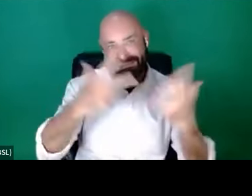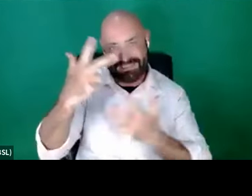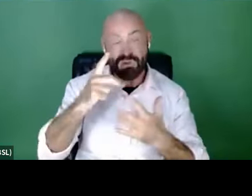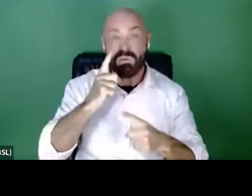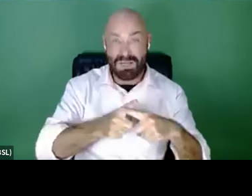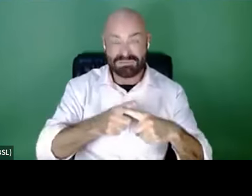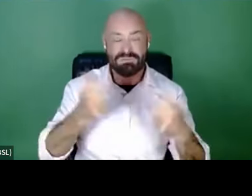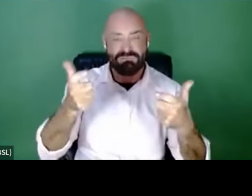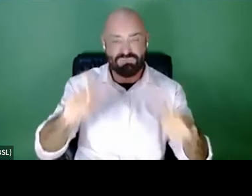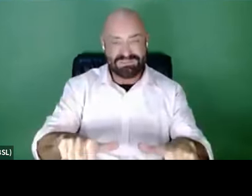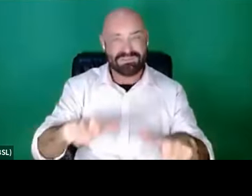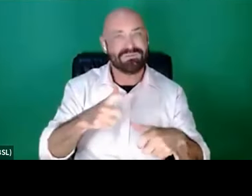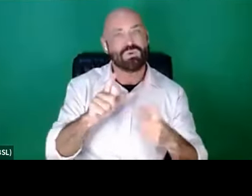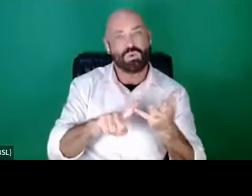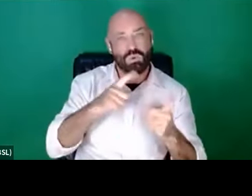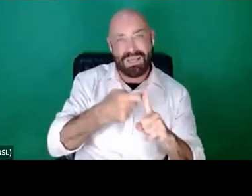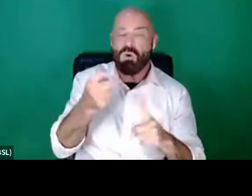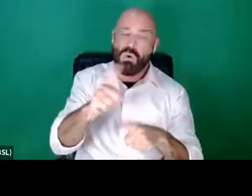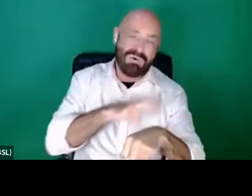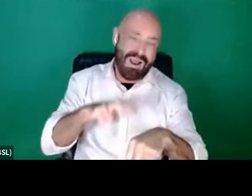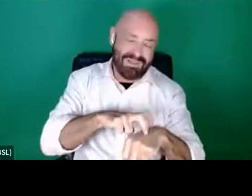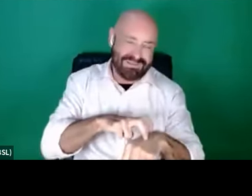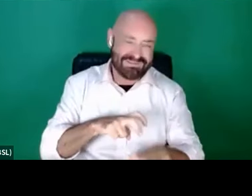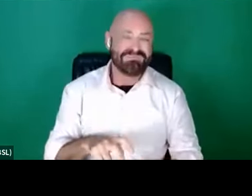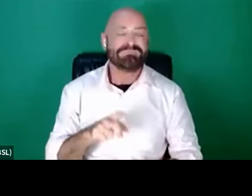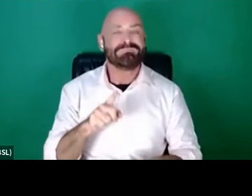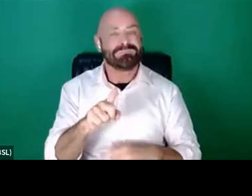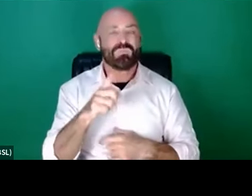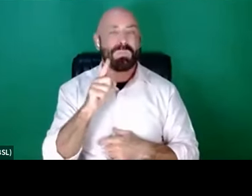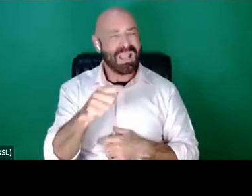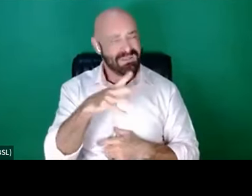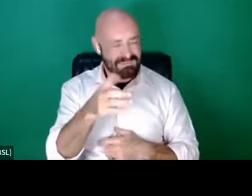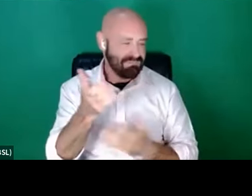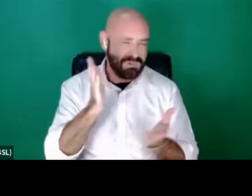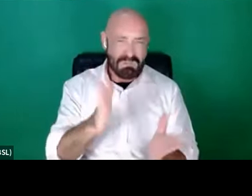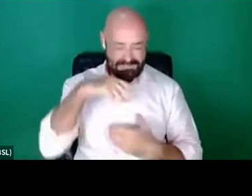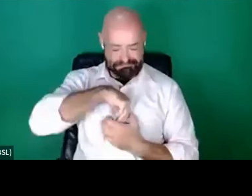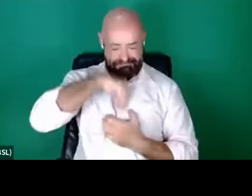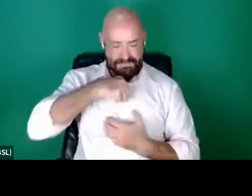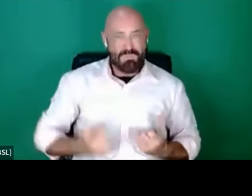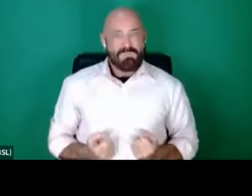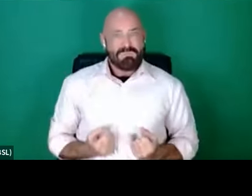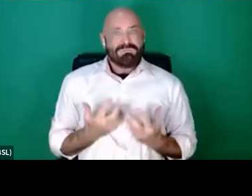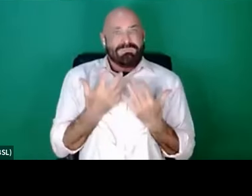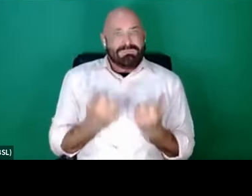of Ireland. And of course you have to have that real passion for TV writing. I think